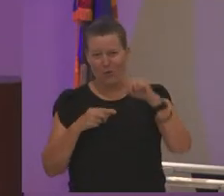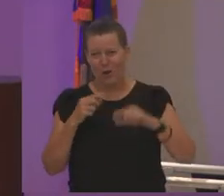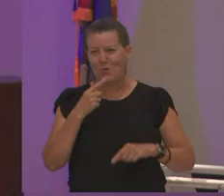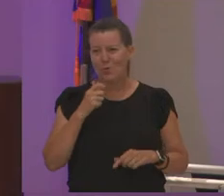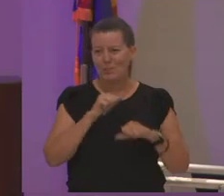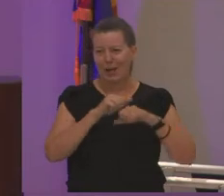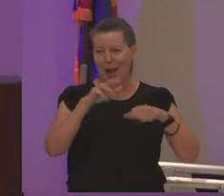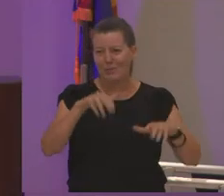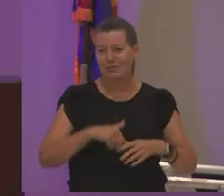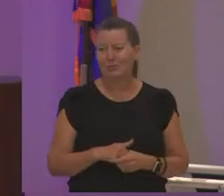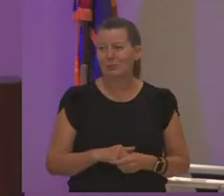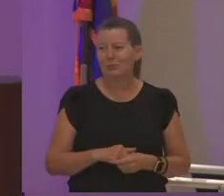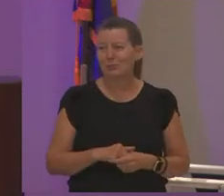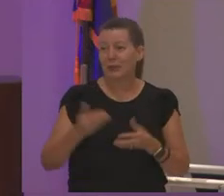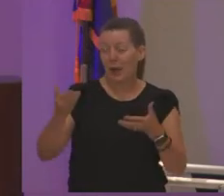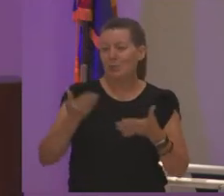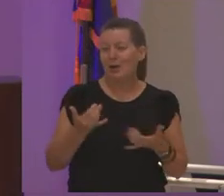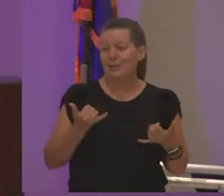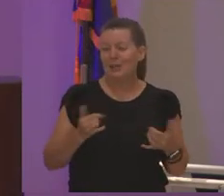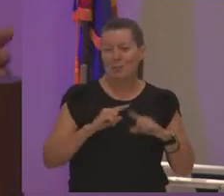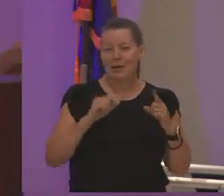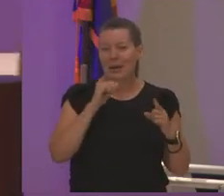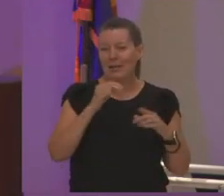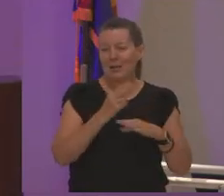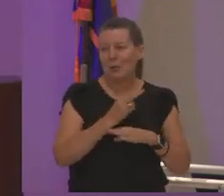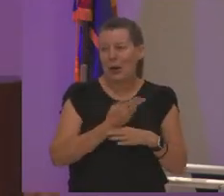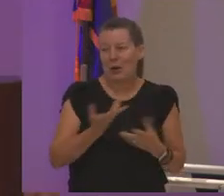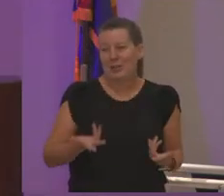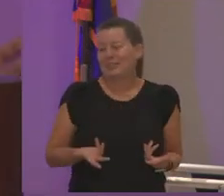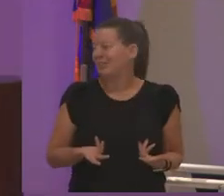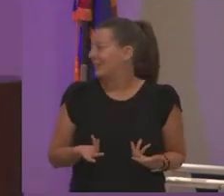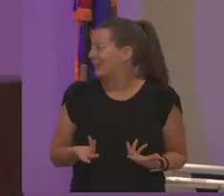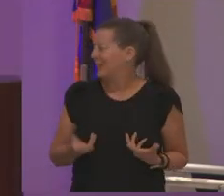and so i brought it today but i didn't wear it because i have it i don't have it on because it